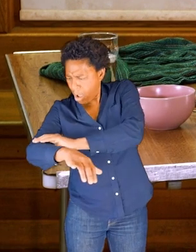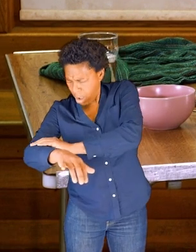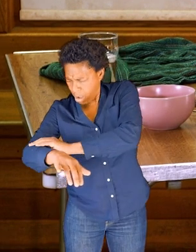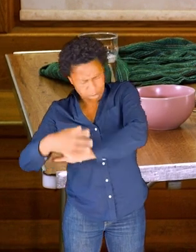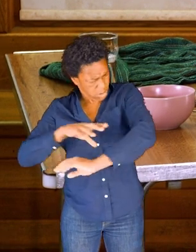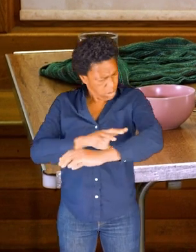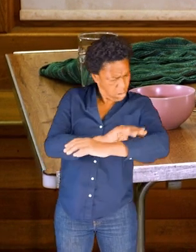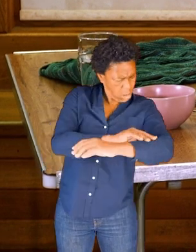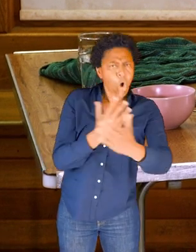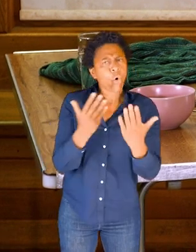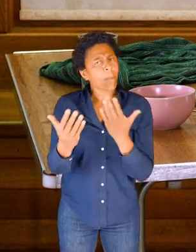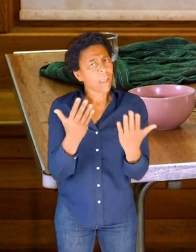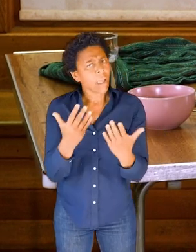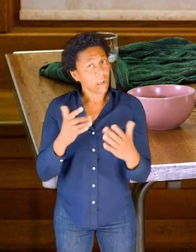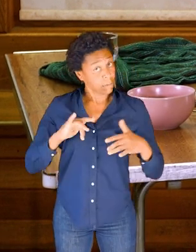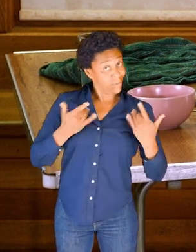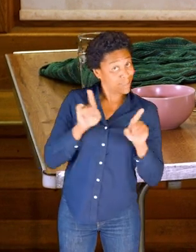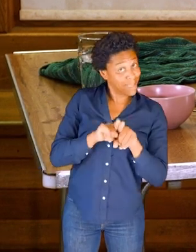feel different to my right forearm.